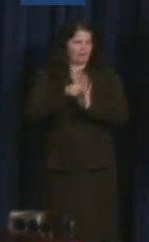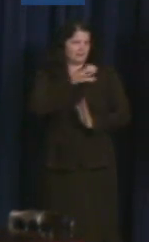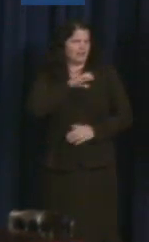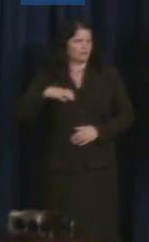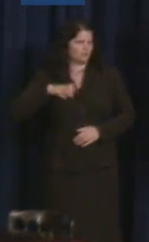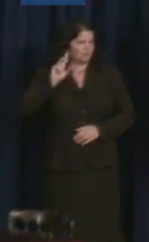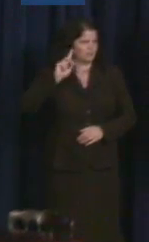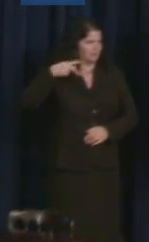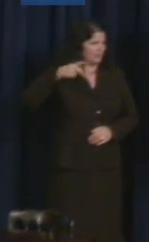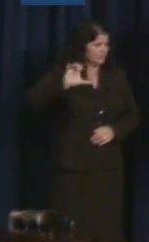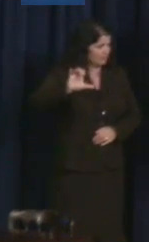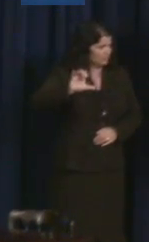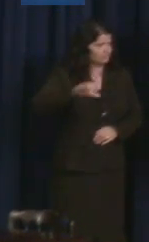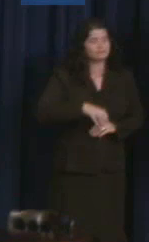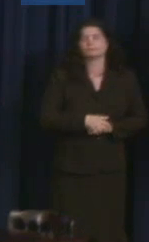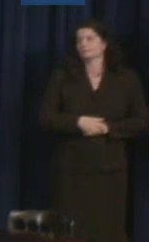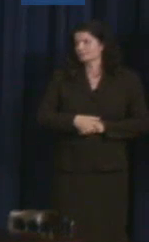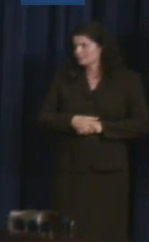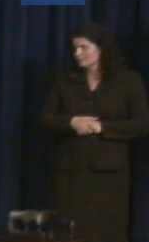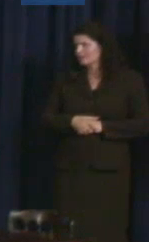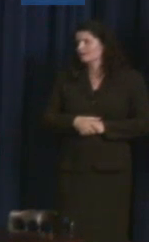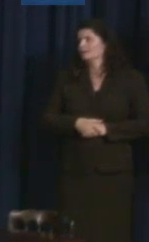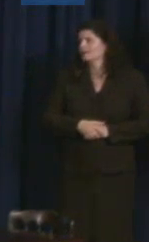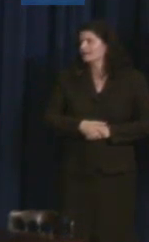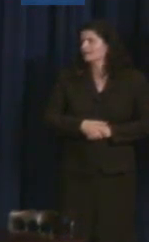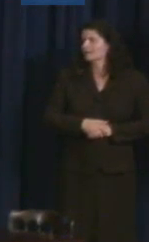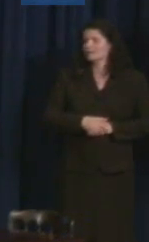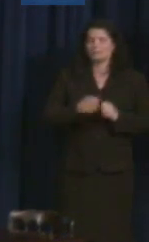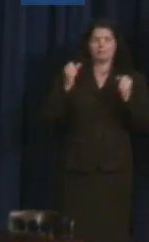her remarks would not have been possible without Cecilia's leadership. So Cecilia, welcome.